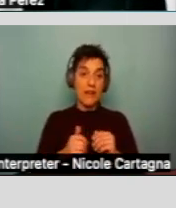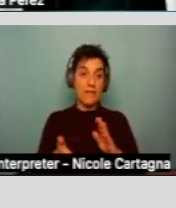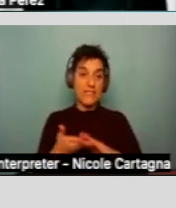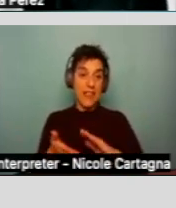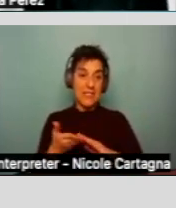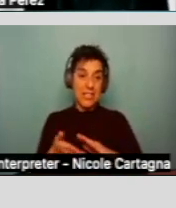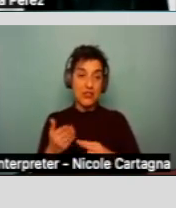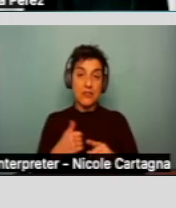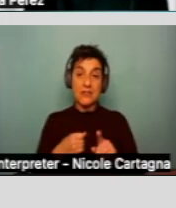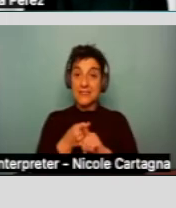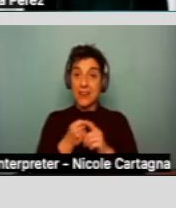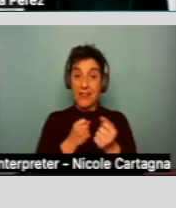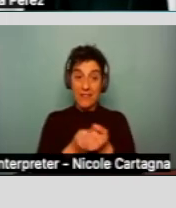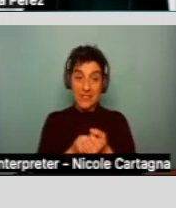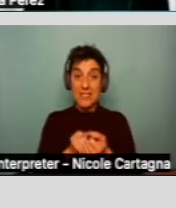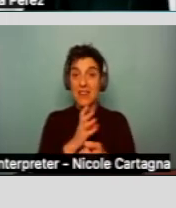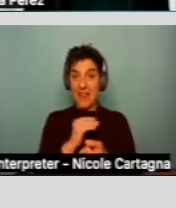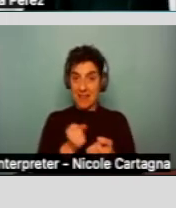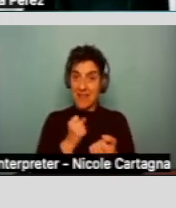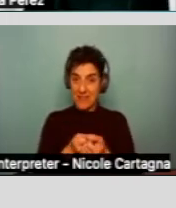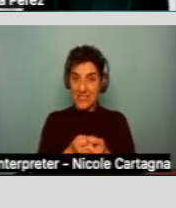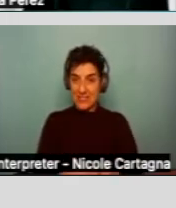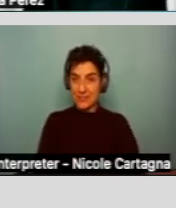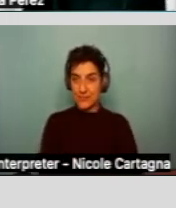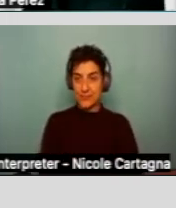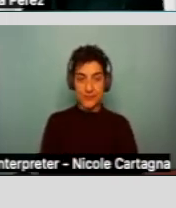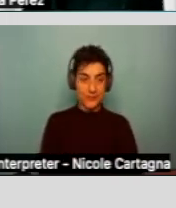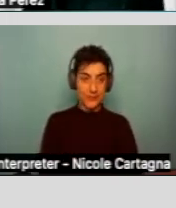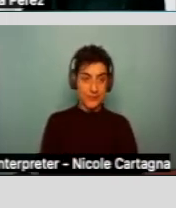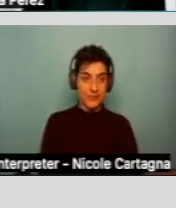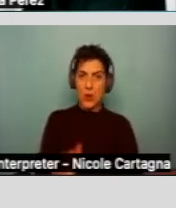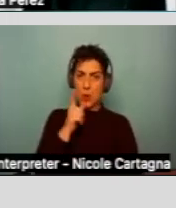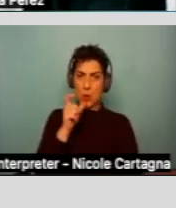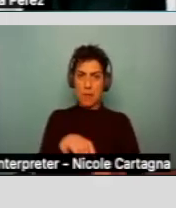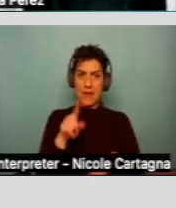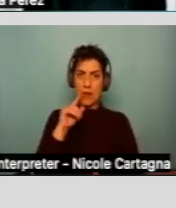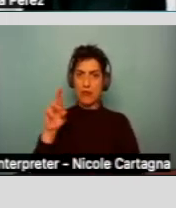Next slide, please. Who pays for the regional center services?